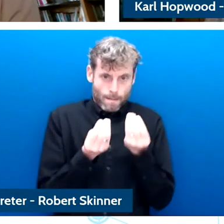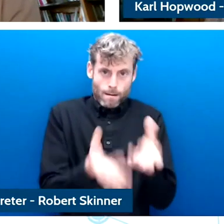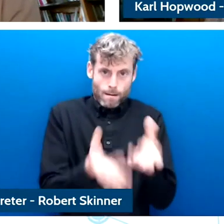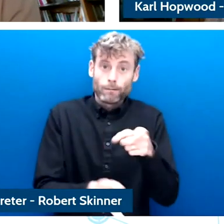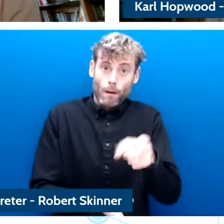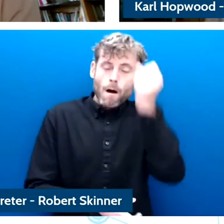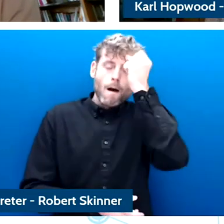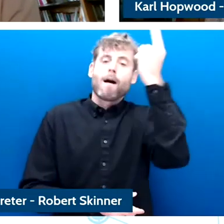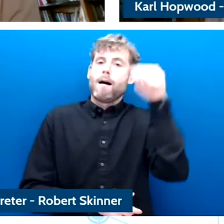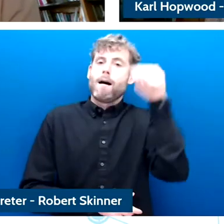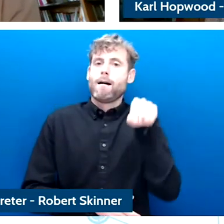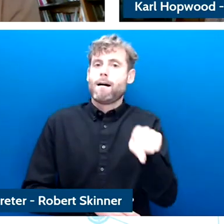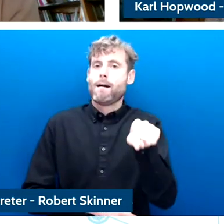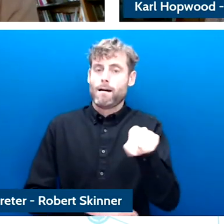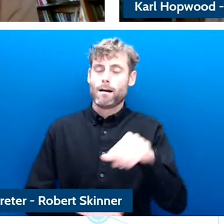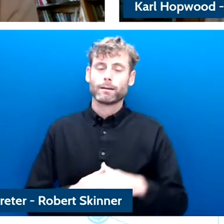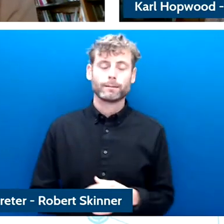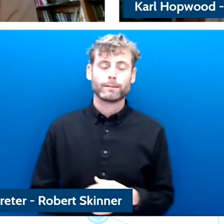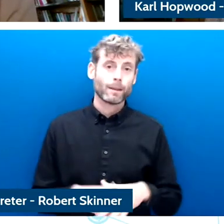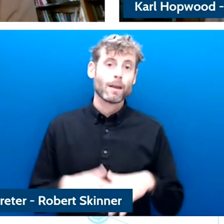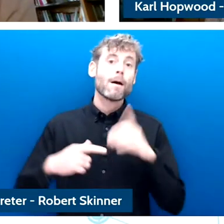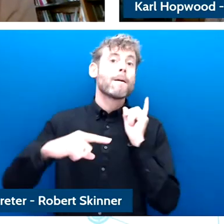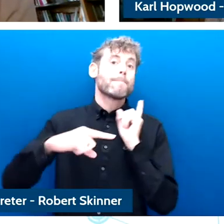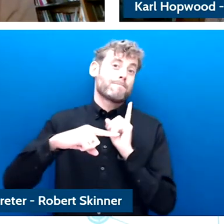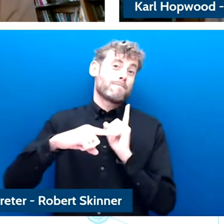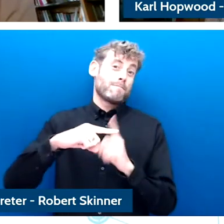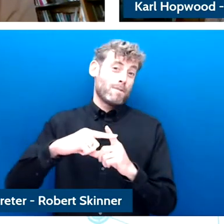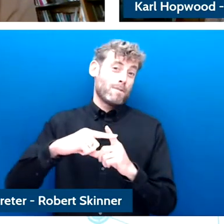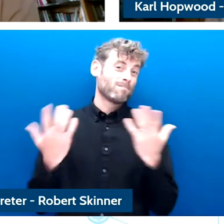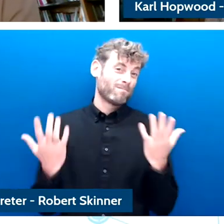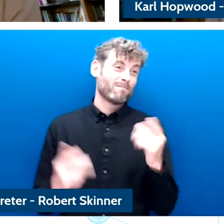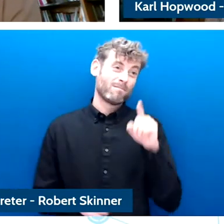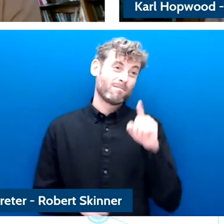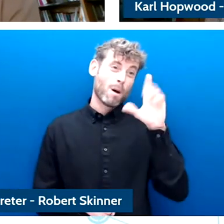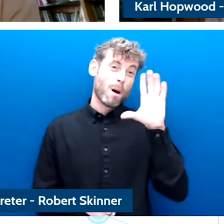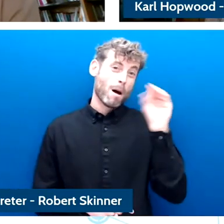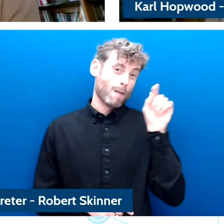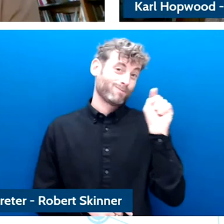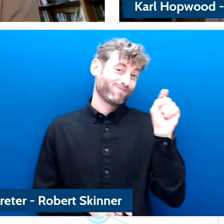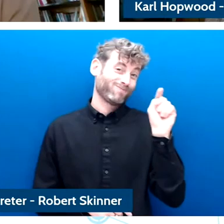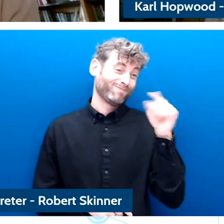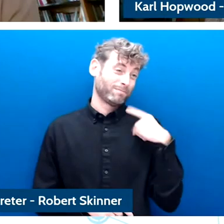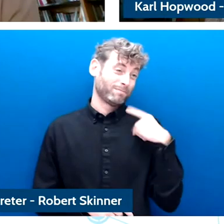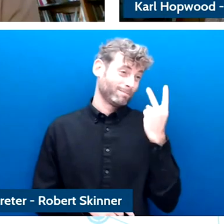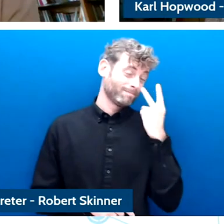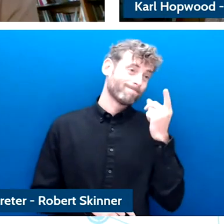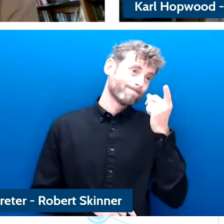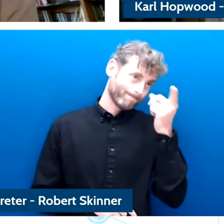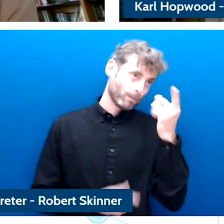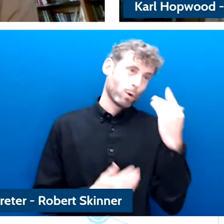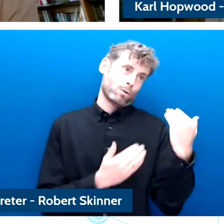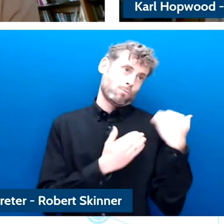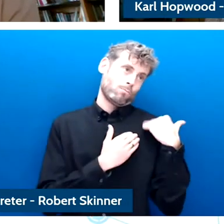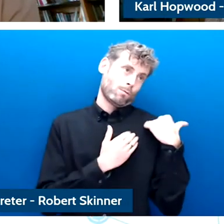coming back to the industry it's the also the responsibility of the industry to make sure that children who are using the technology that they are